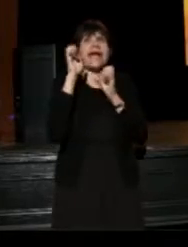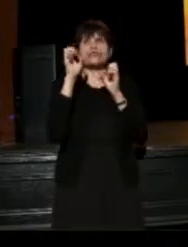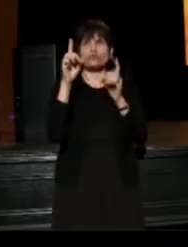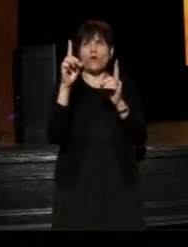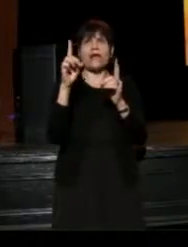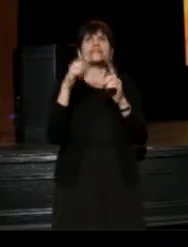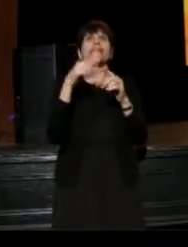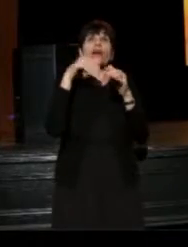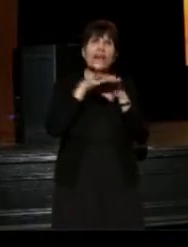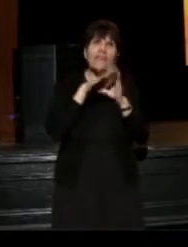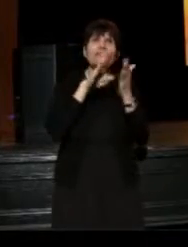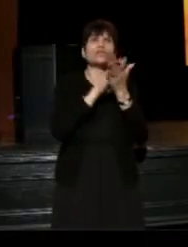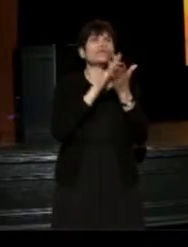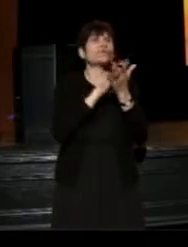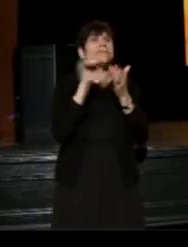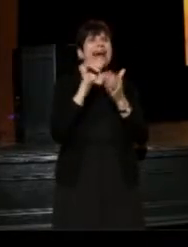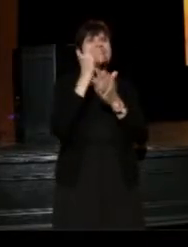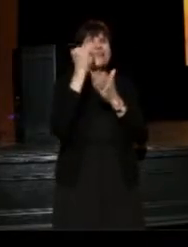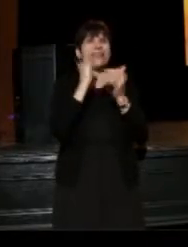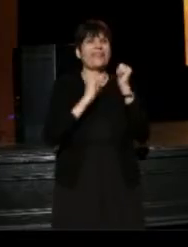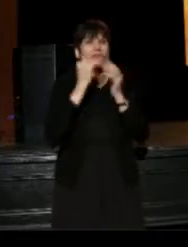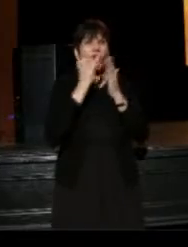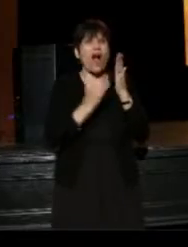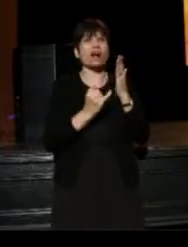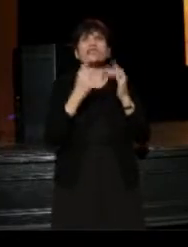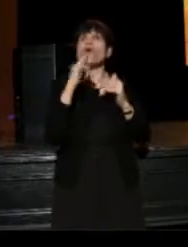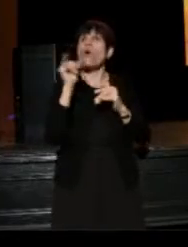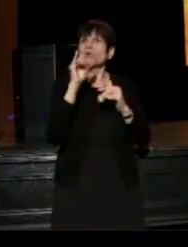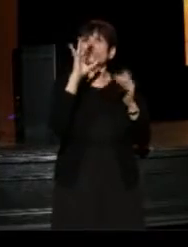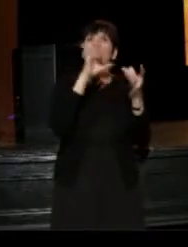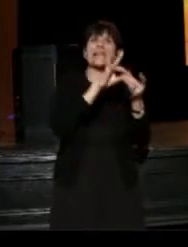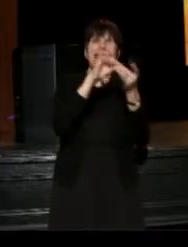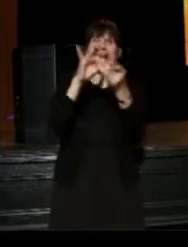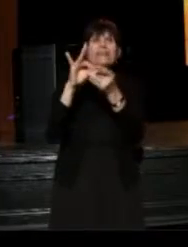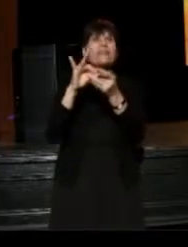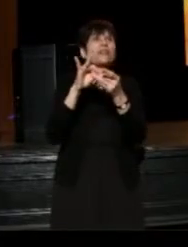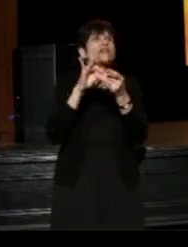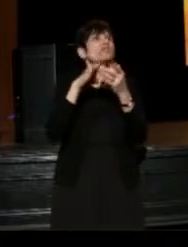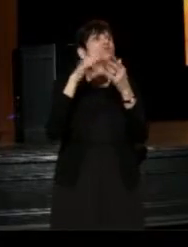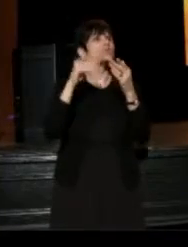they are in the schools as a theater artist, they are also to connect the students with the social services,